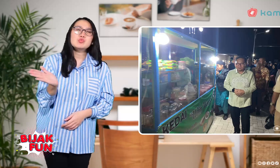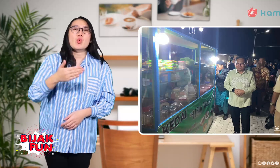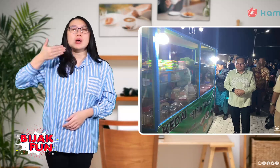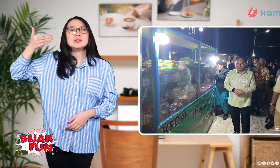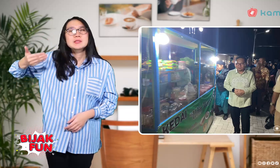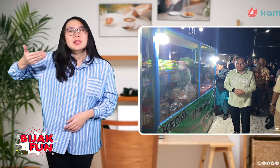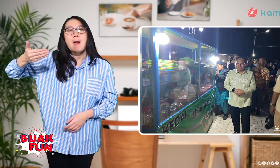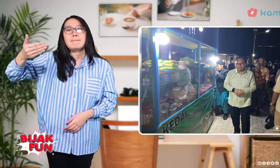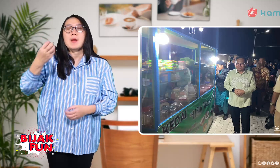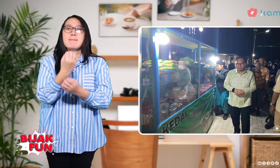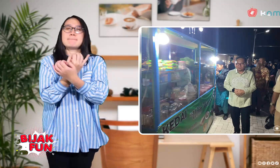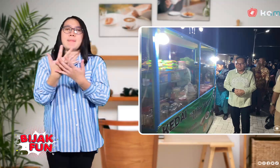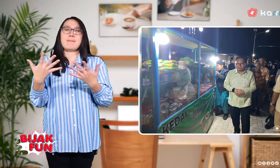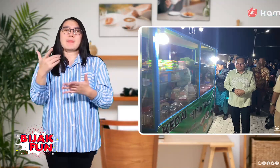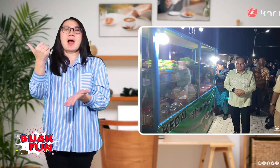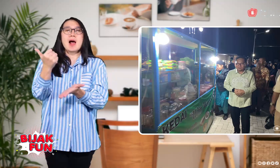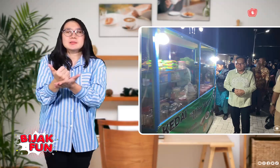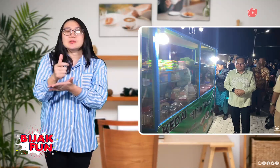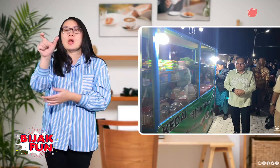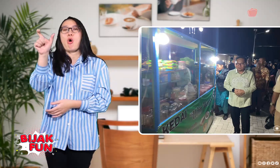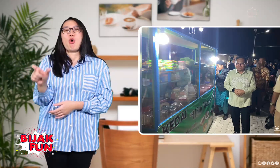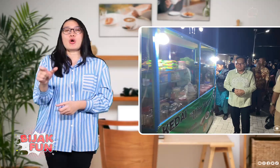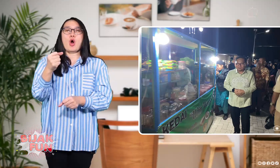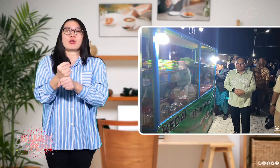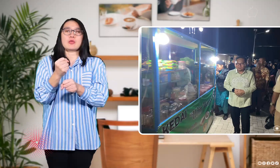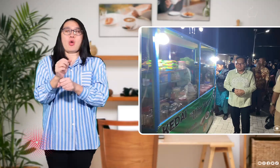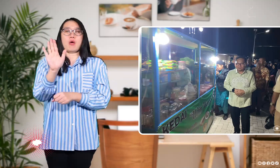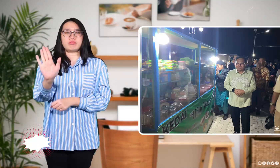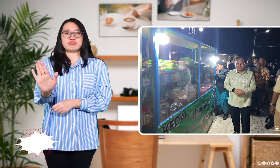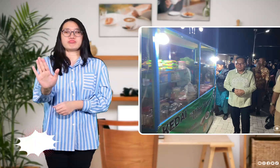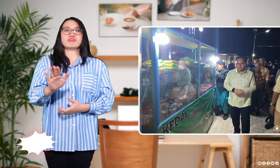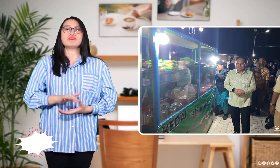not all of them every day and only a few are Gorontalo people.